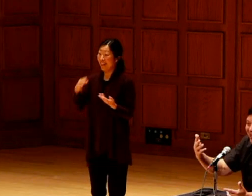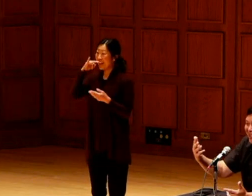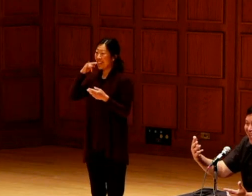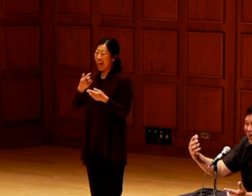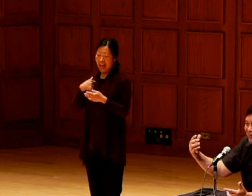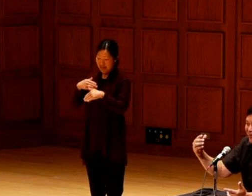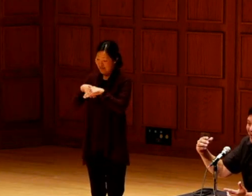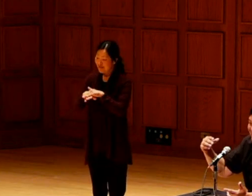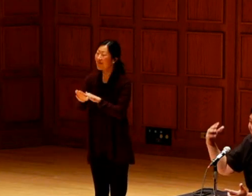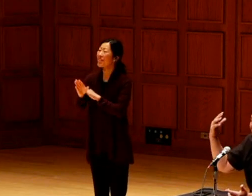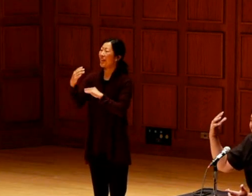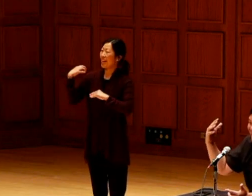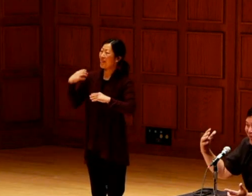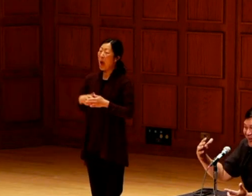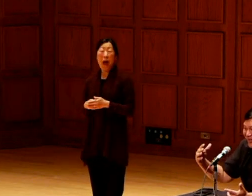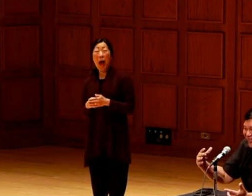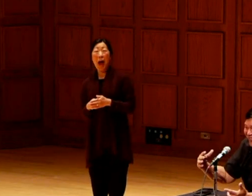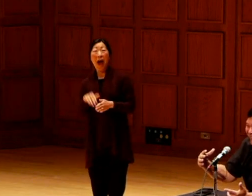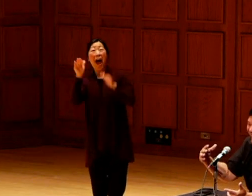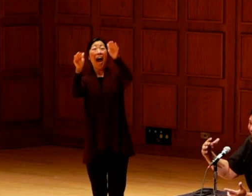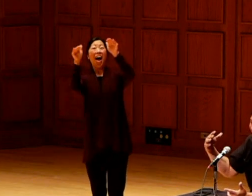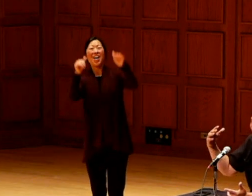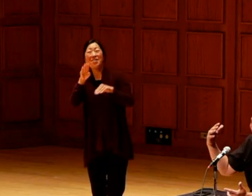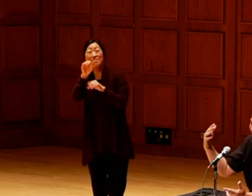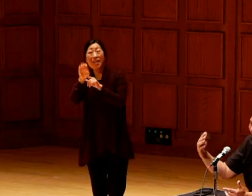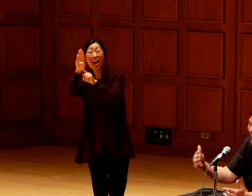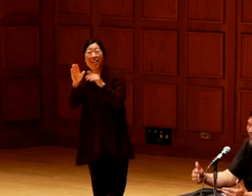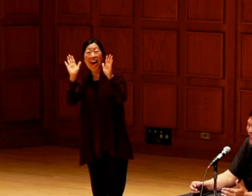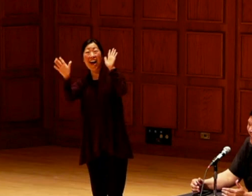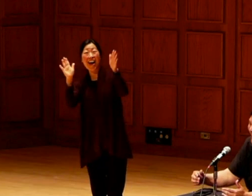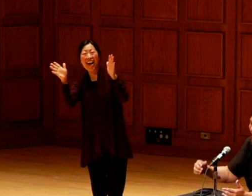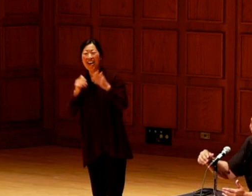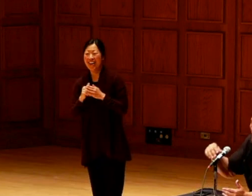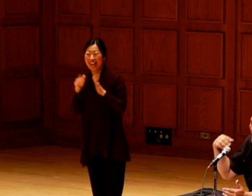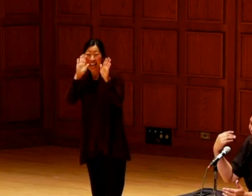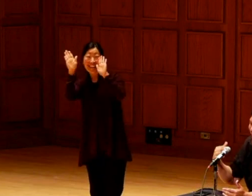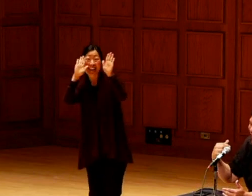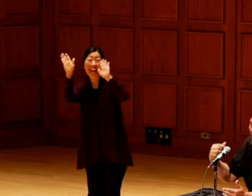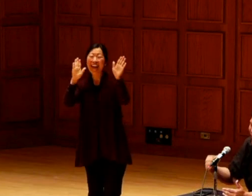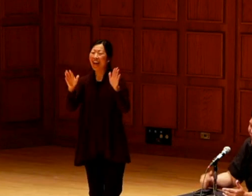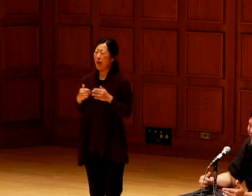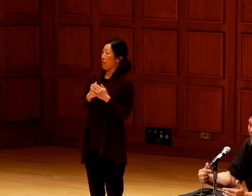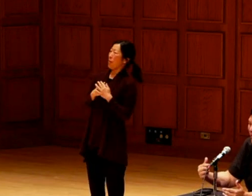see me when I walk into the capital. It is just -- man.